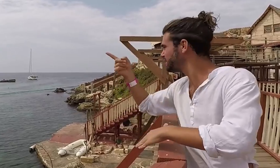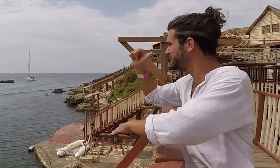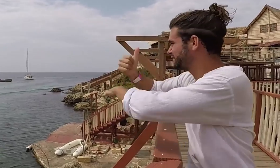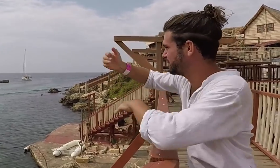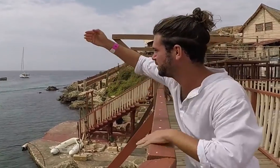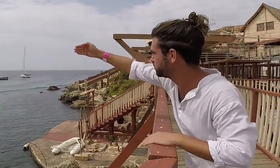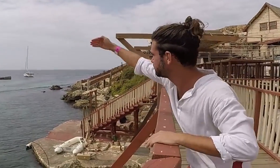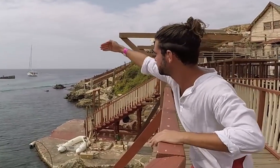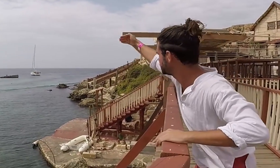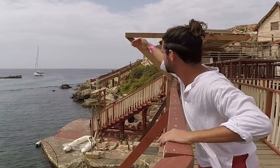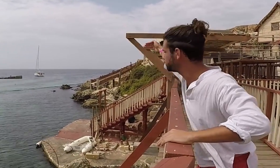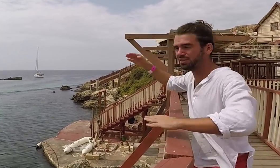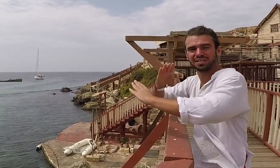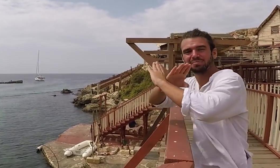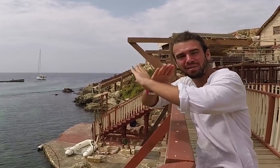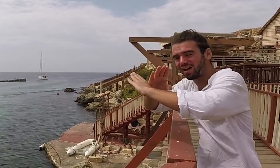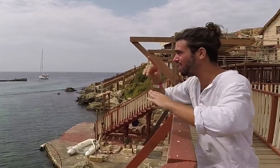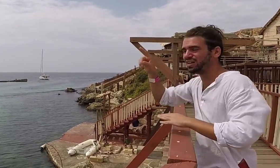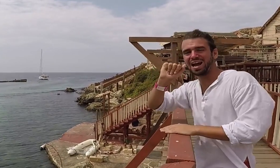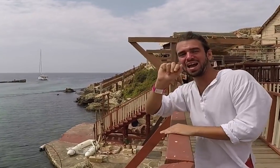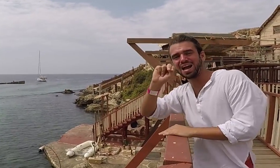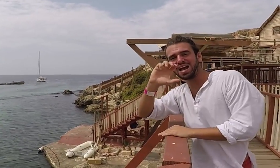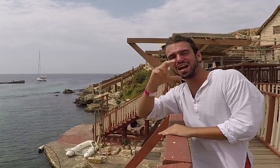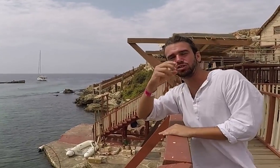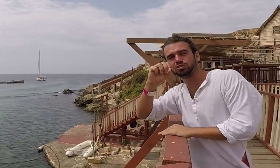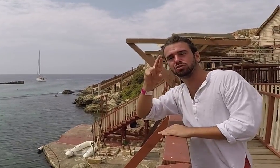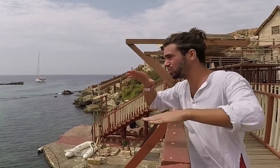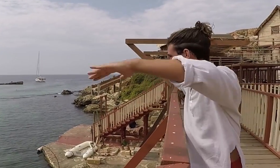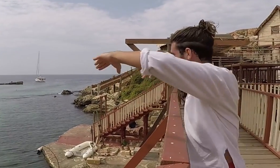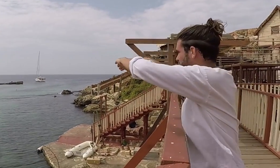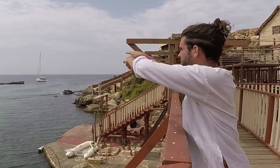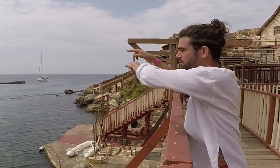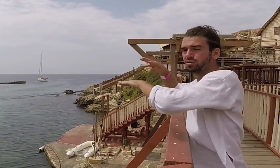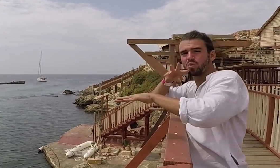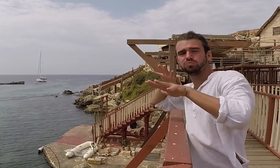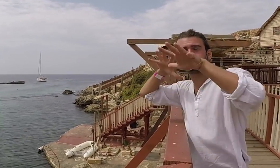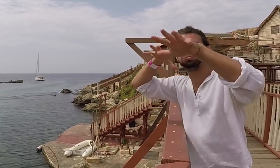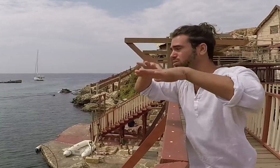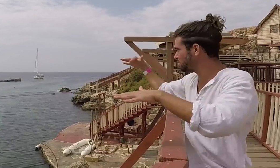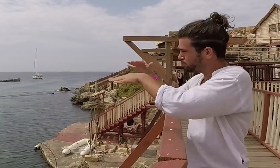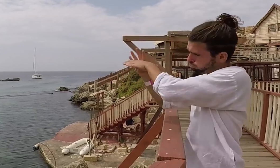It was built around Anchor bay's mouth to protect the set from high seas during the shooting.